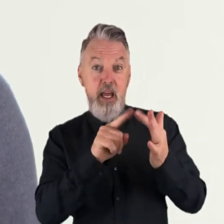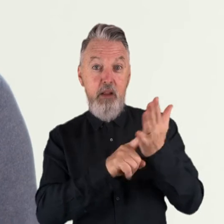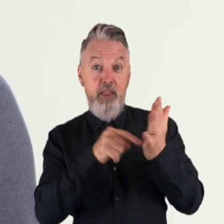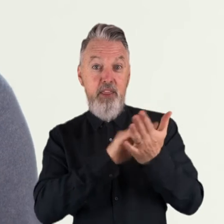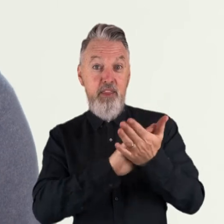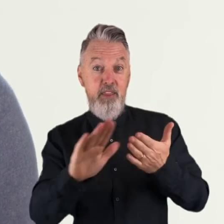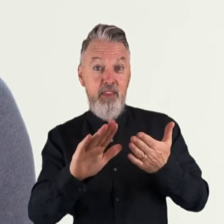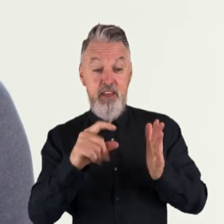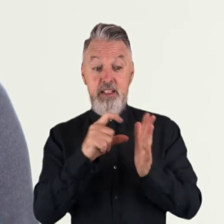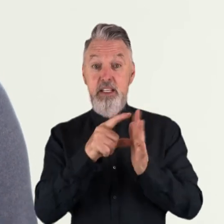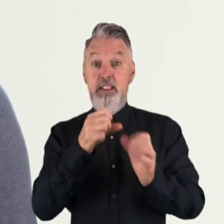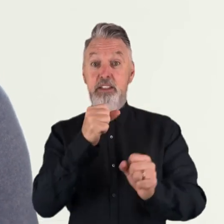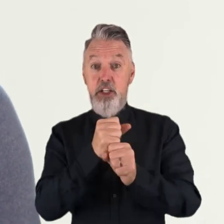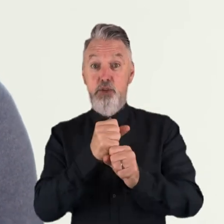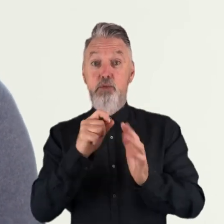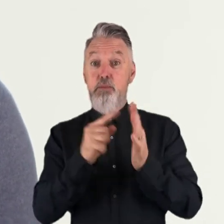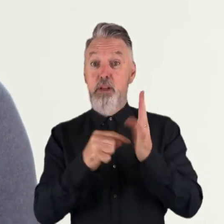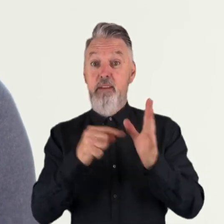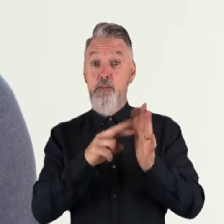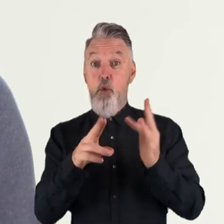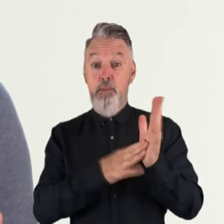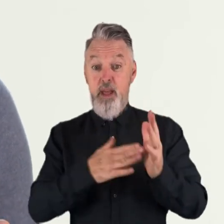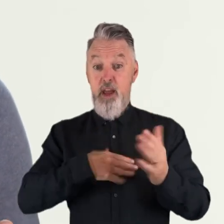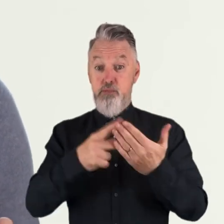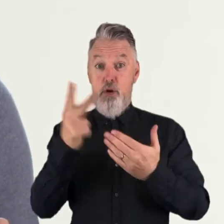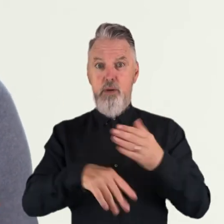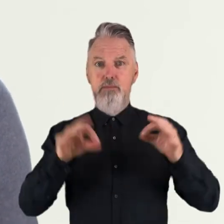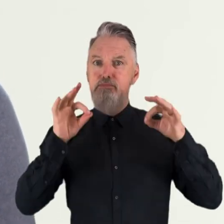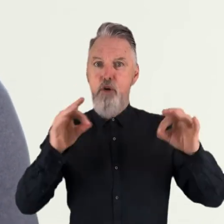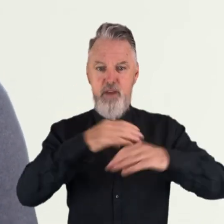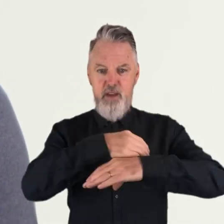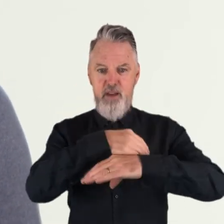Speech Frog is perfect for telehealth therapy and the opportunity here is exciting.